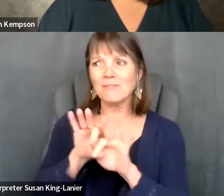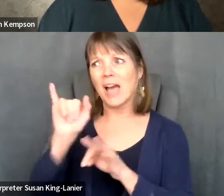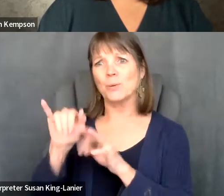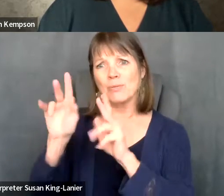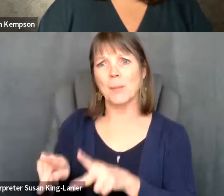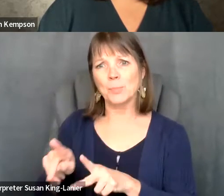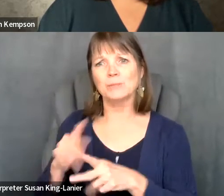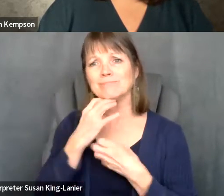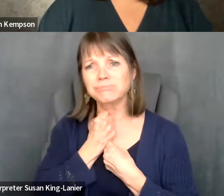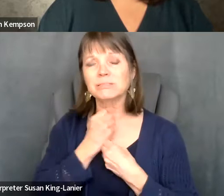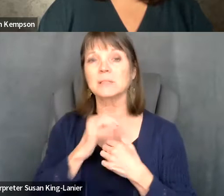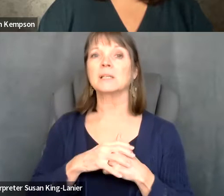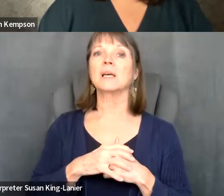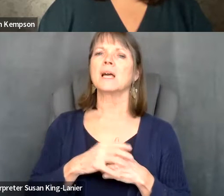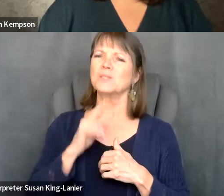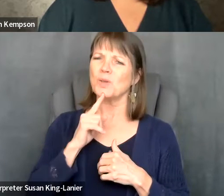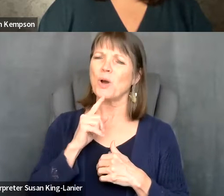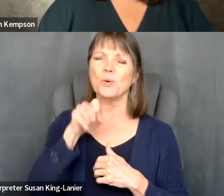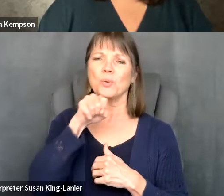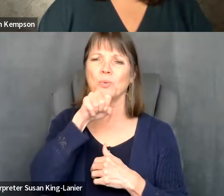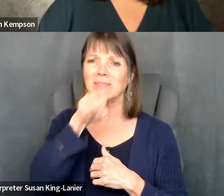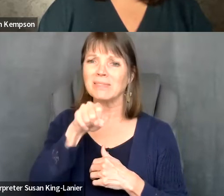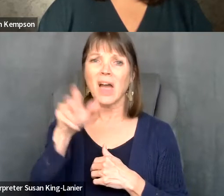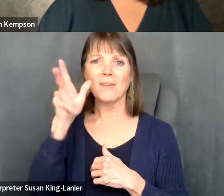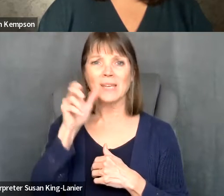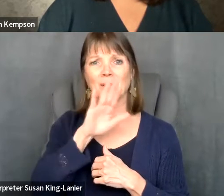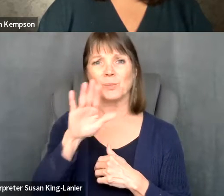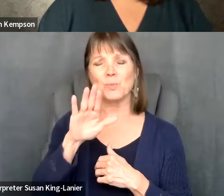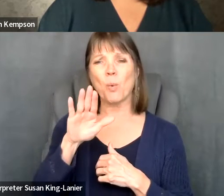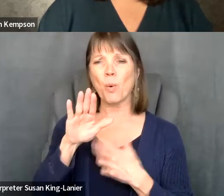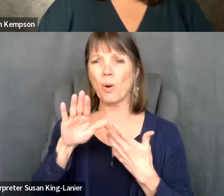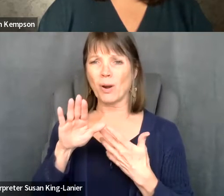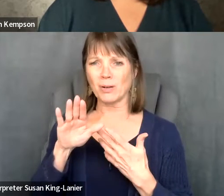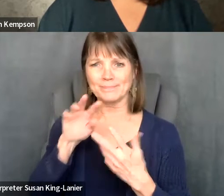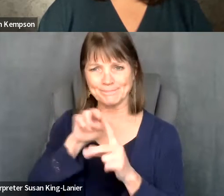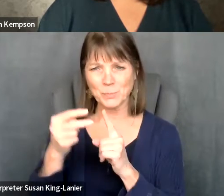Kelly Crosbie: But I would love to hear from you guys, how do you view the value of the work with Ds.